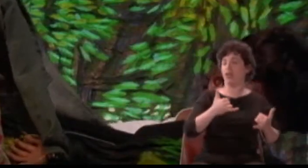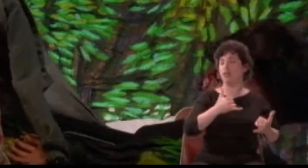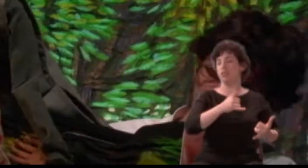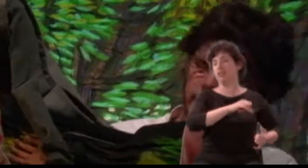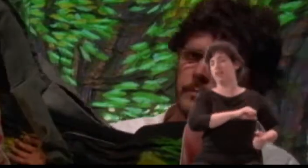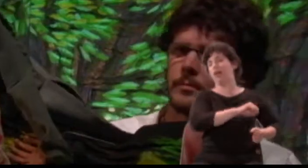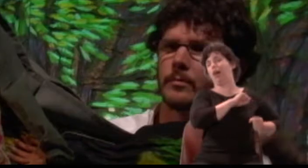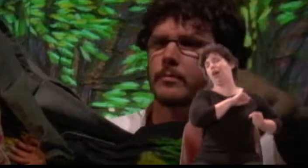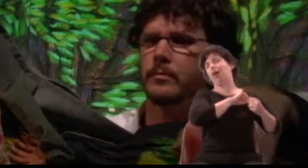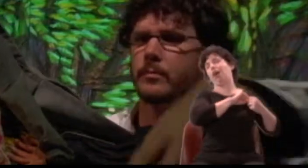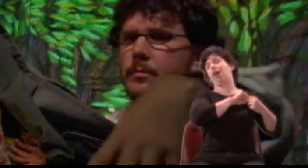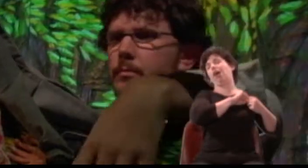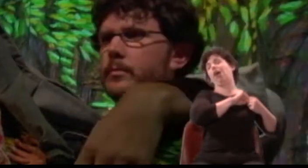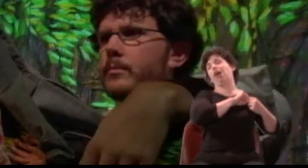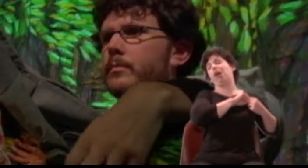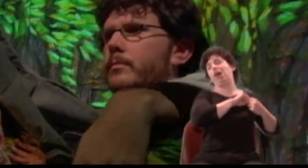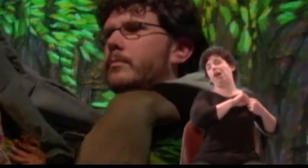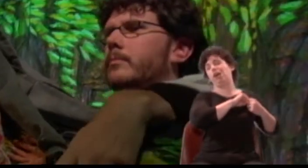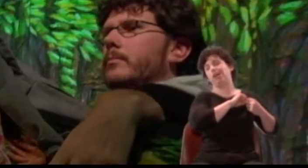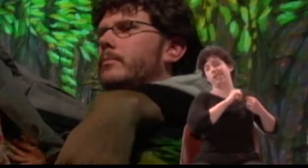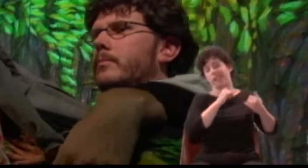Now I am dead,